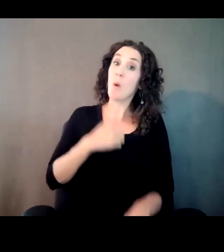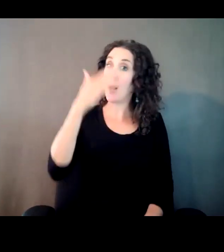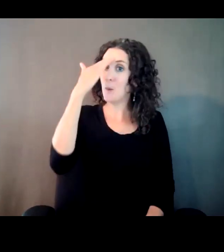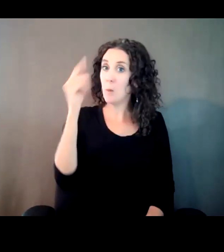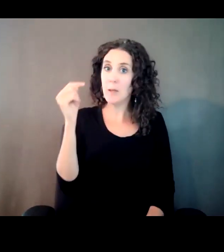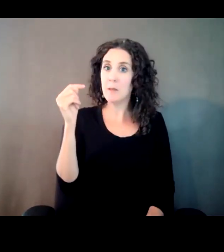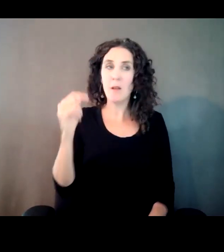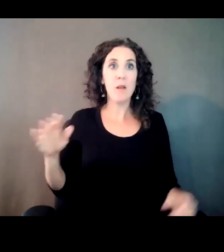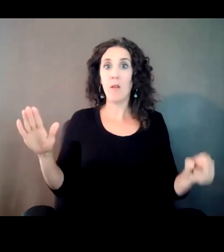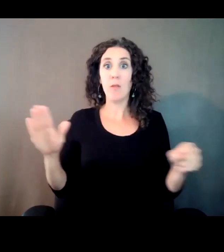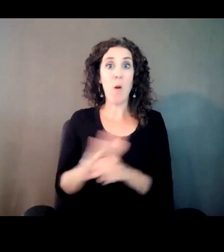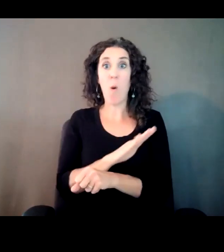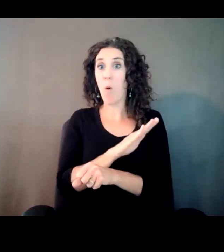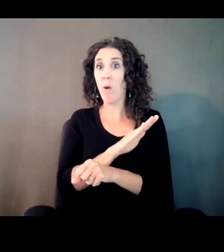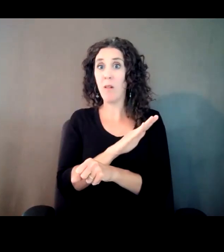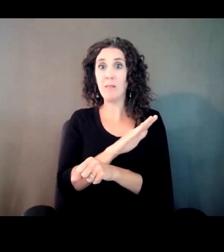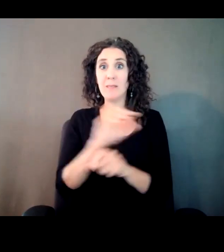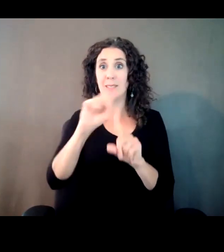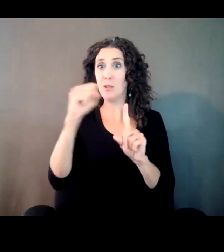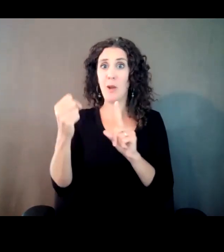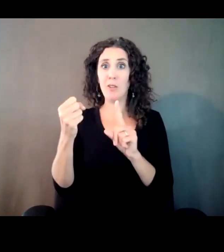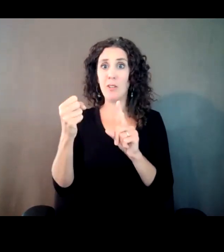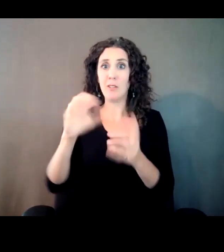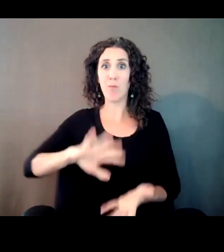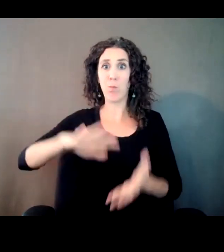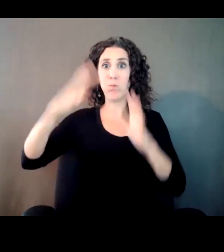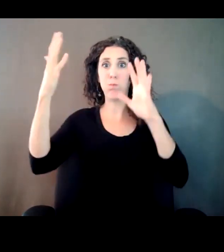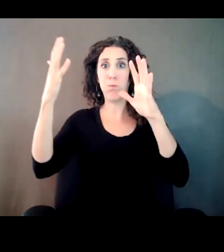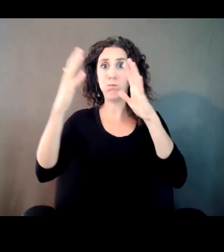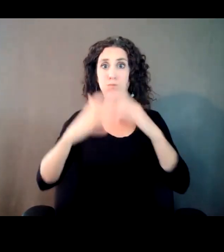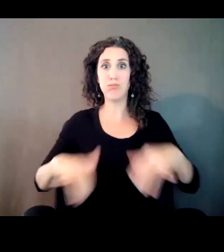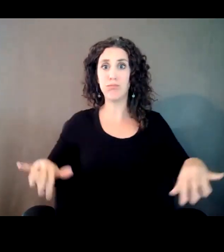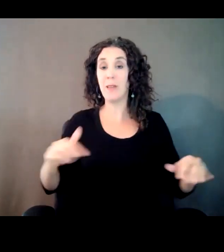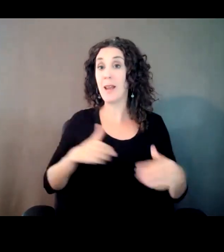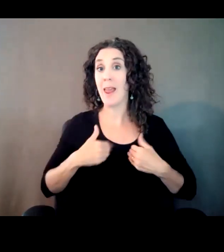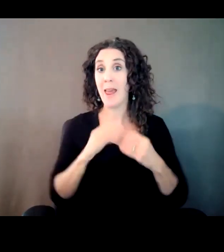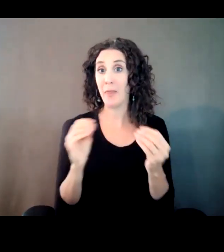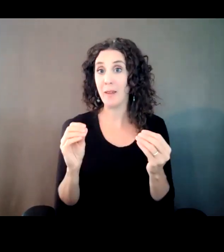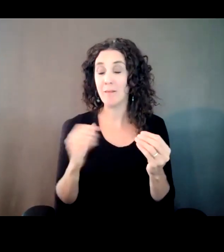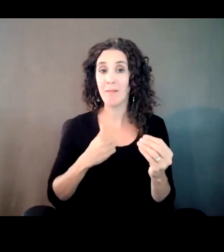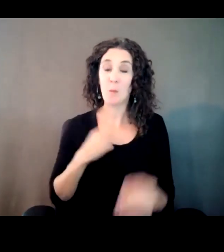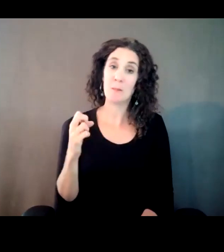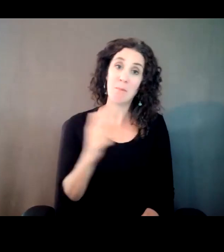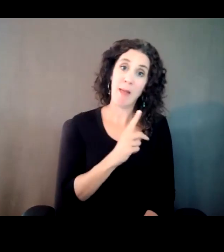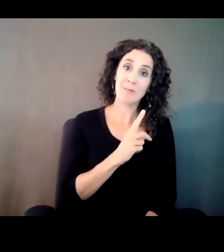whole ship crashed. And I was back where I started. By myself.